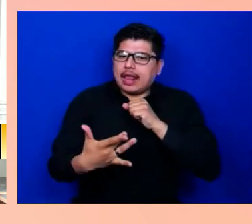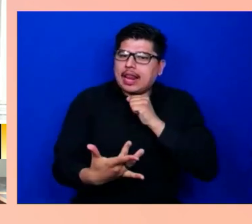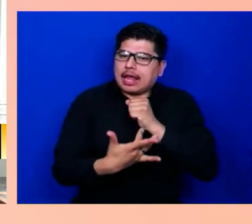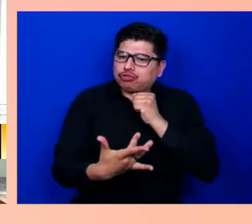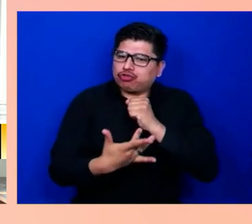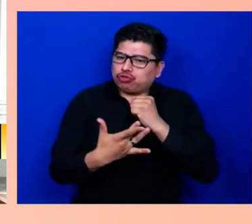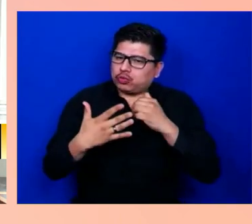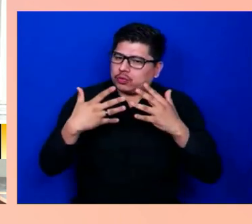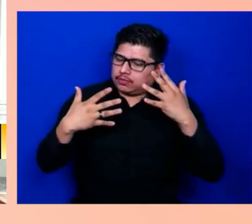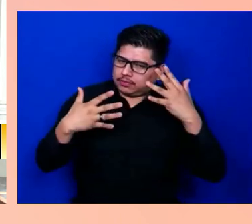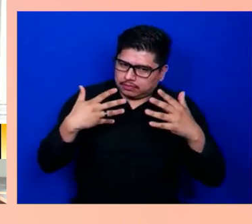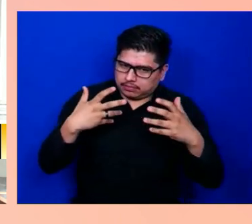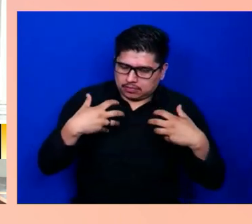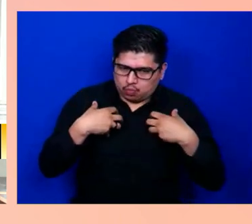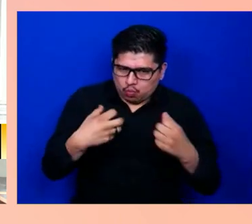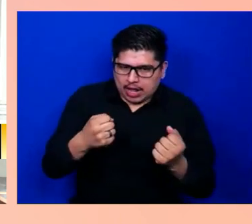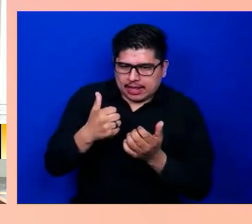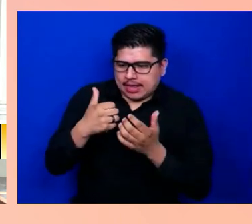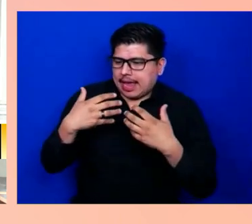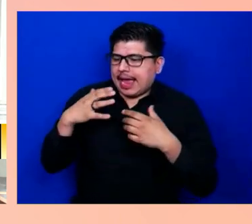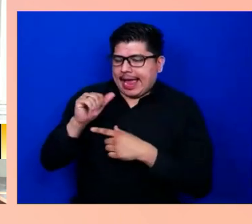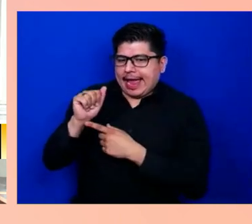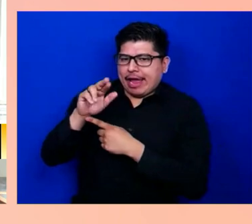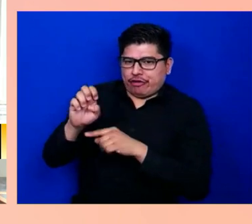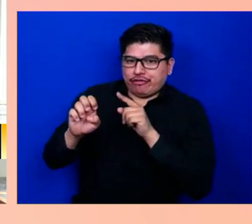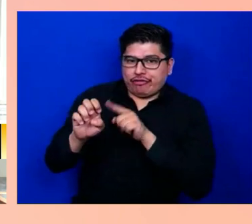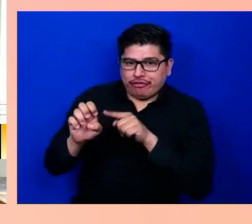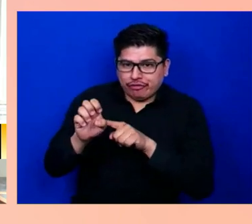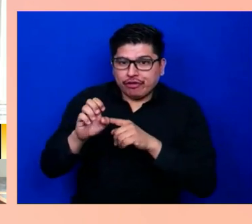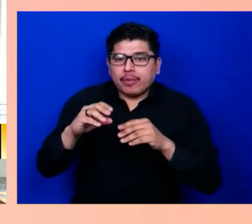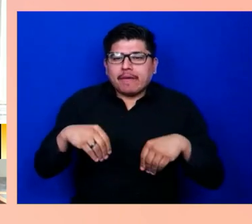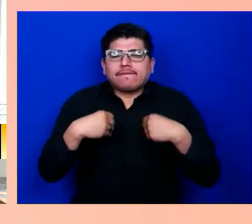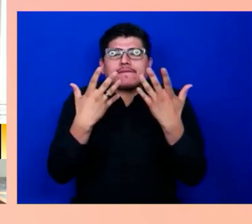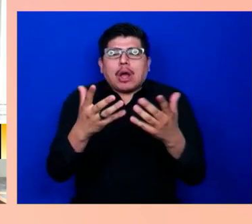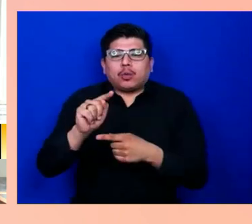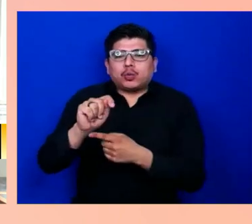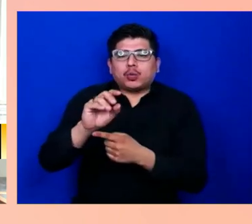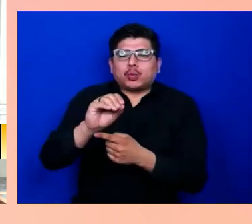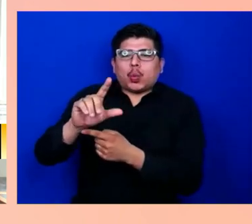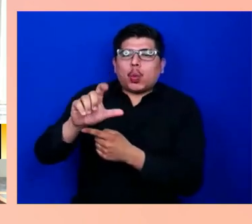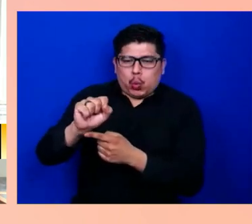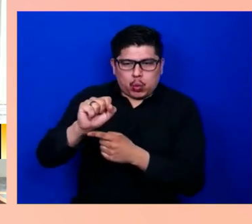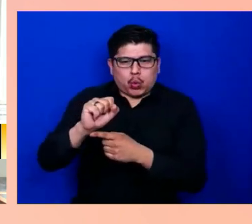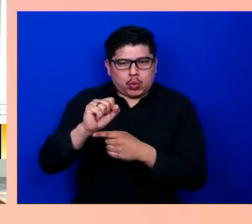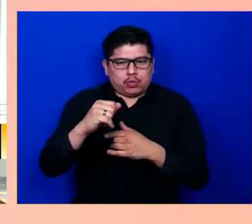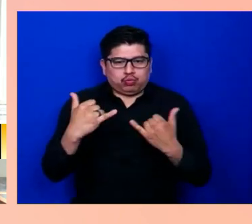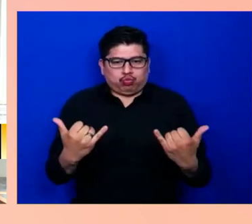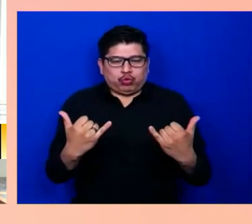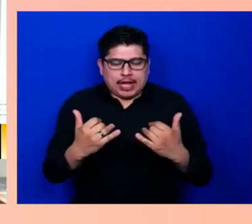You can provide tools today for living